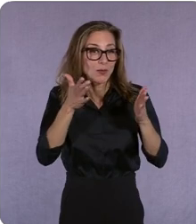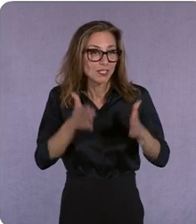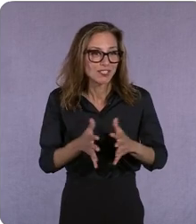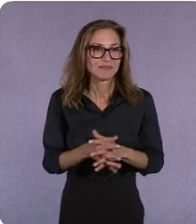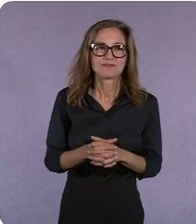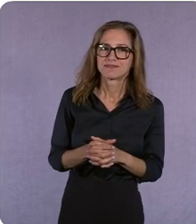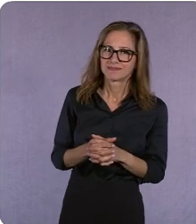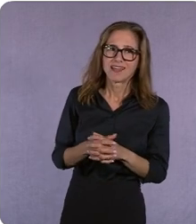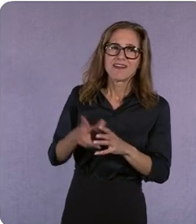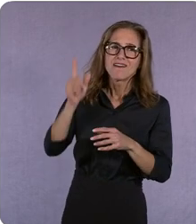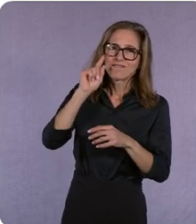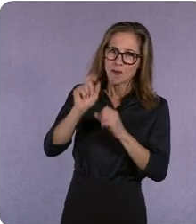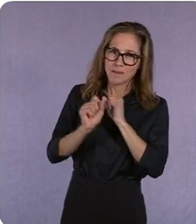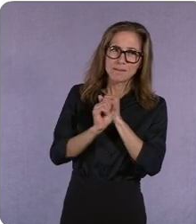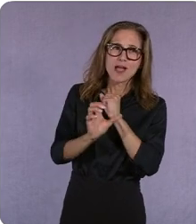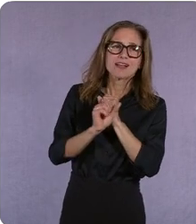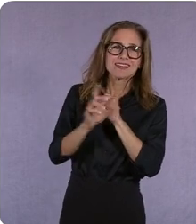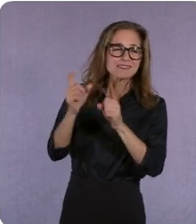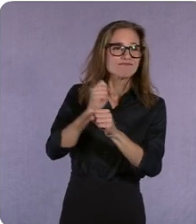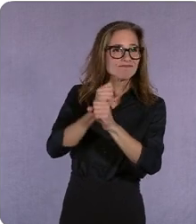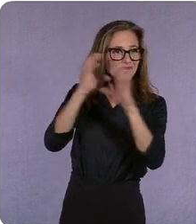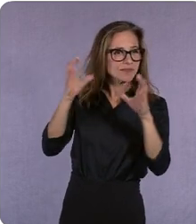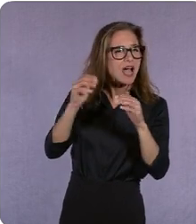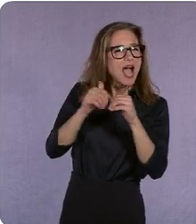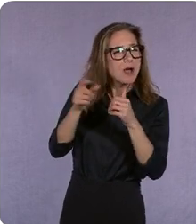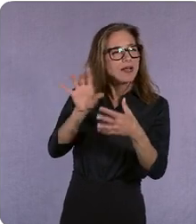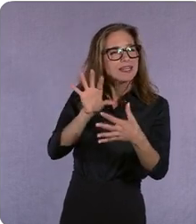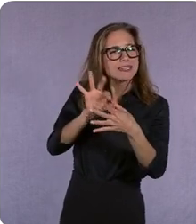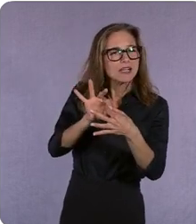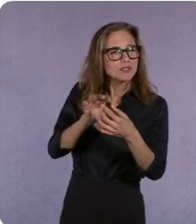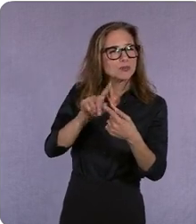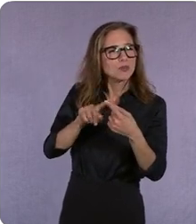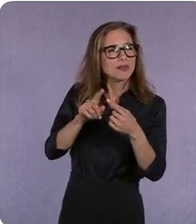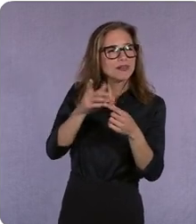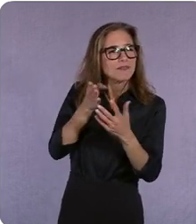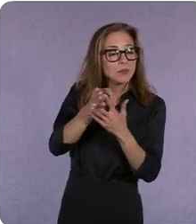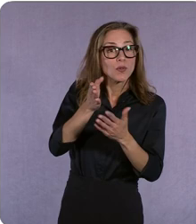you think about how to connect your viewers across the funnel and you have a variety of platforms